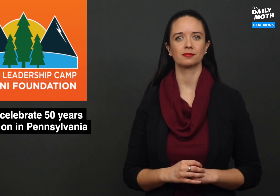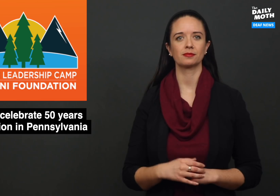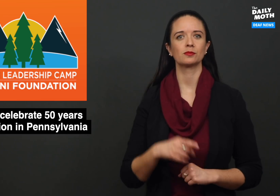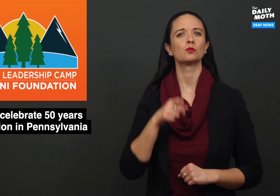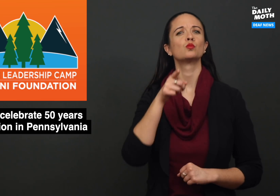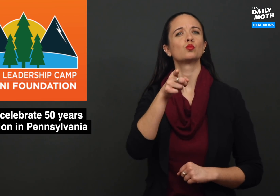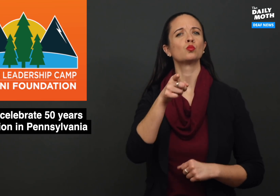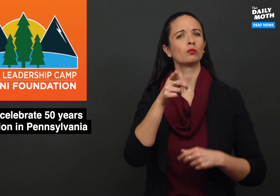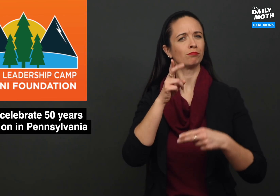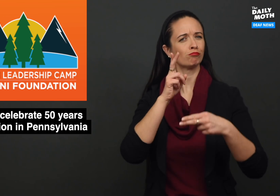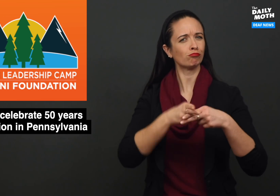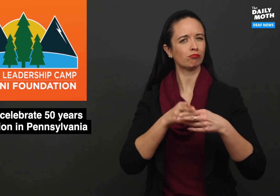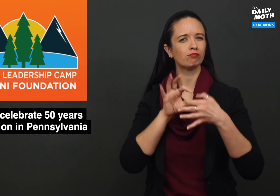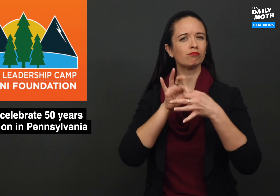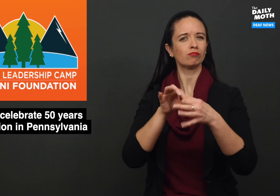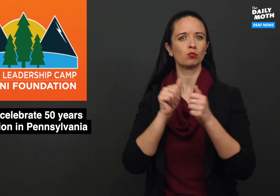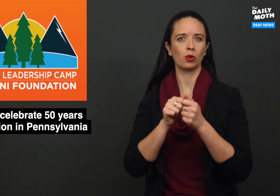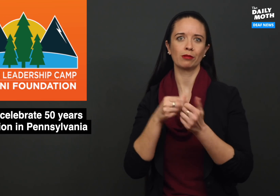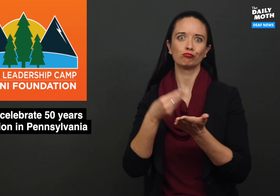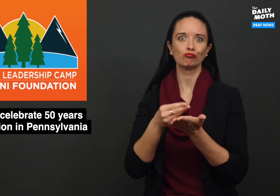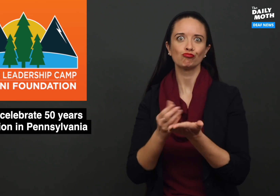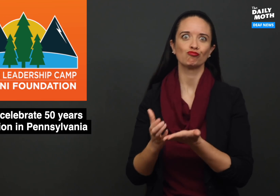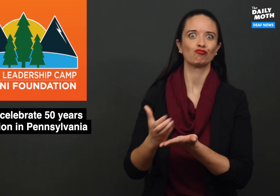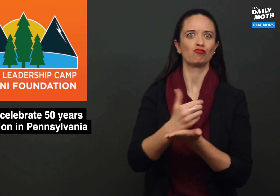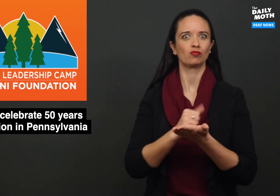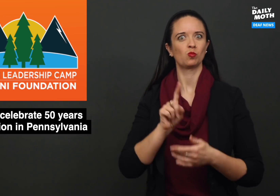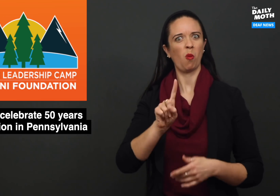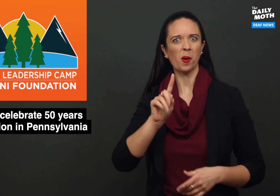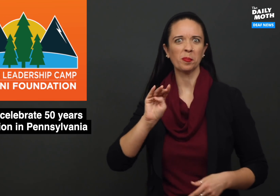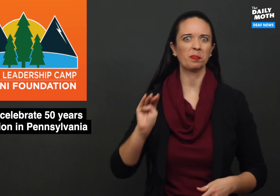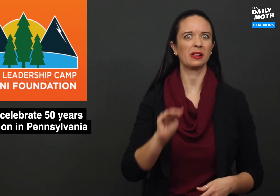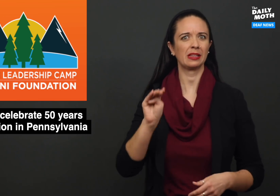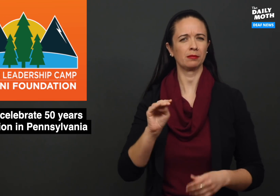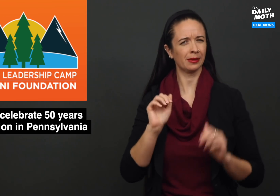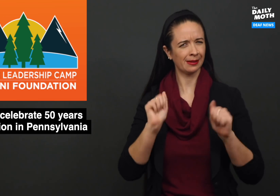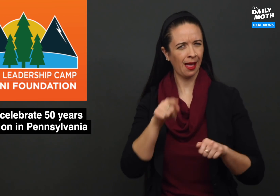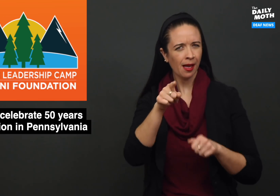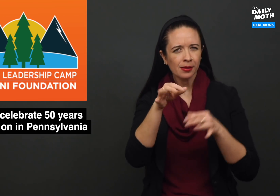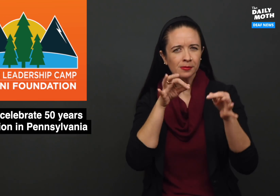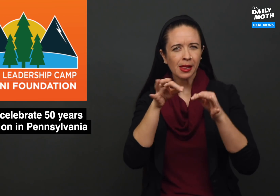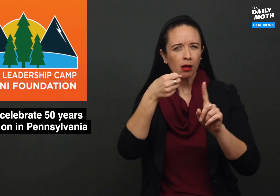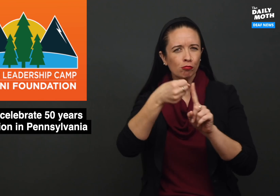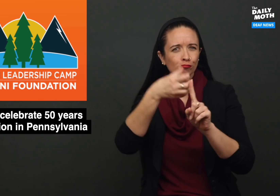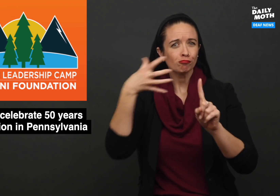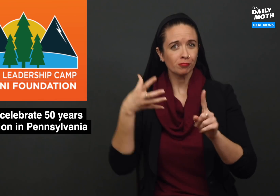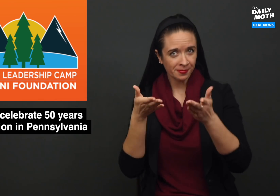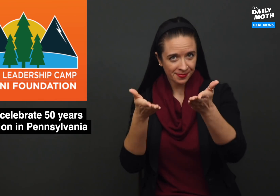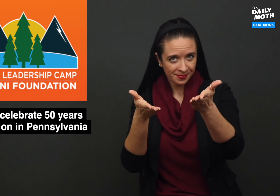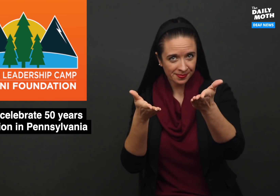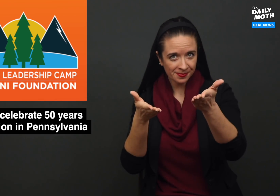You mentioned about raising 1 million dollars, could you explain more about that?